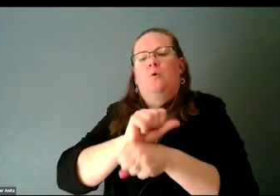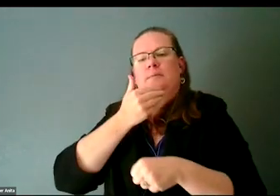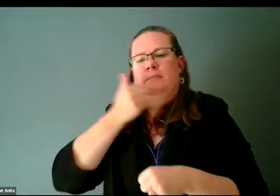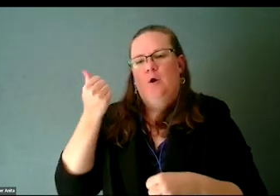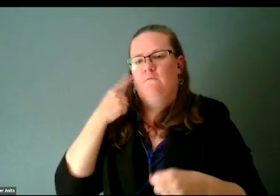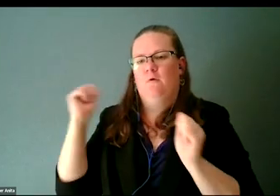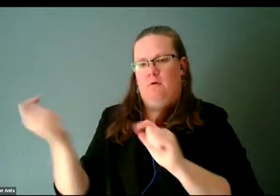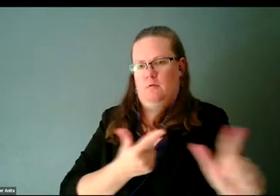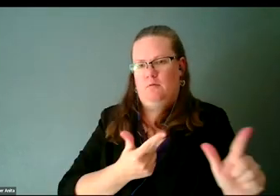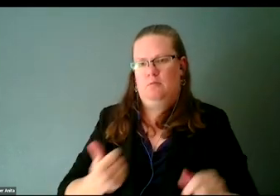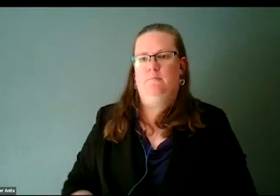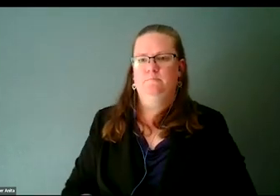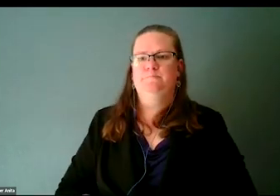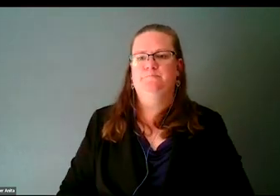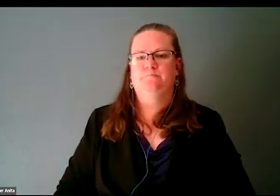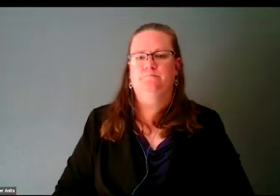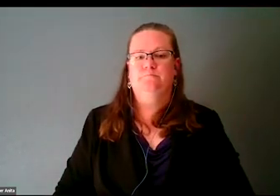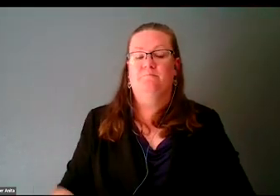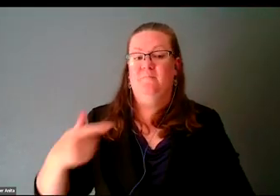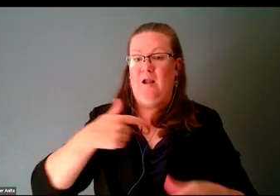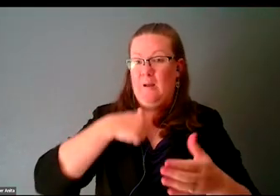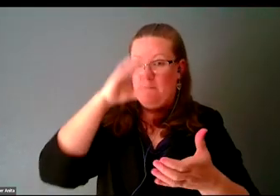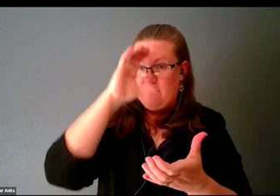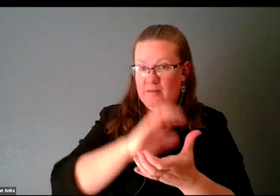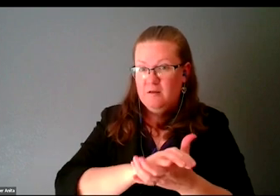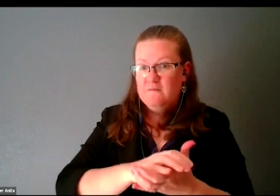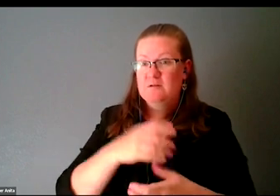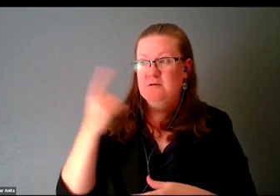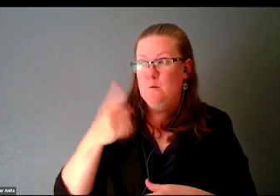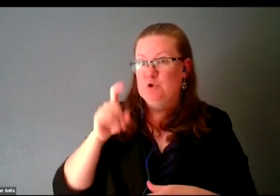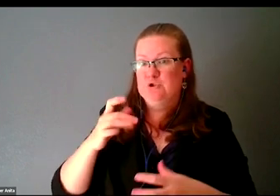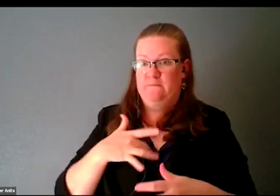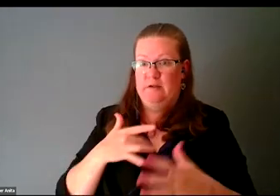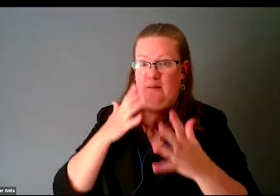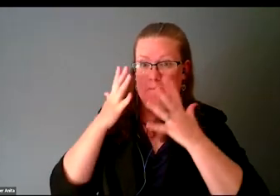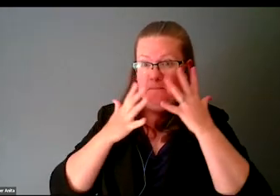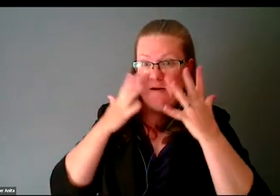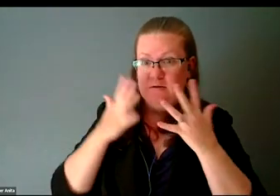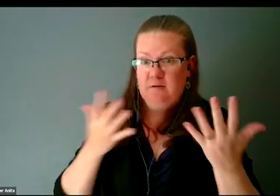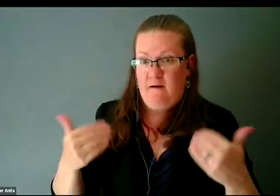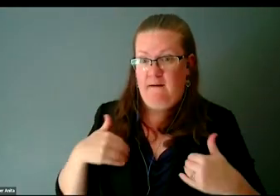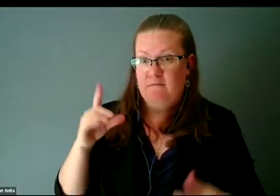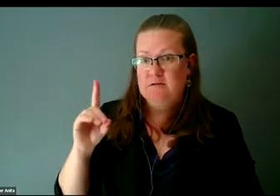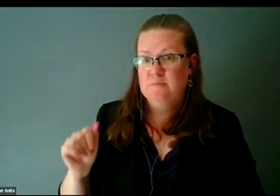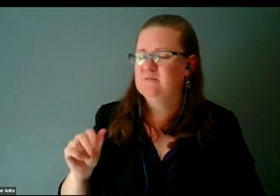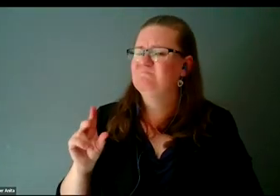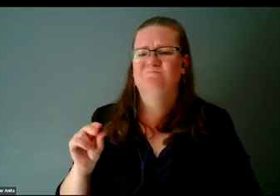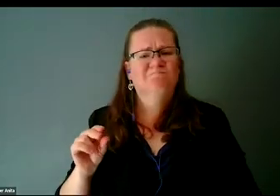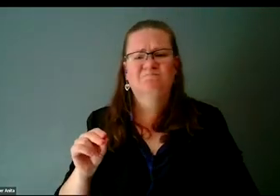I don't believe anyone should be embarrassed about their disability. I don't believe anyone should be ashamed of their disability.